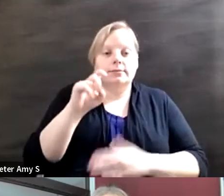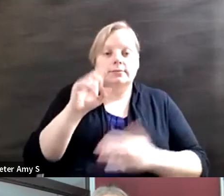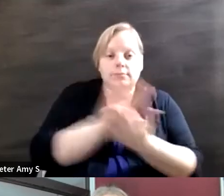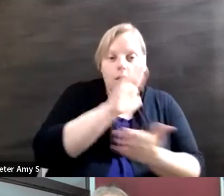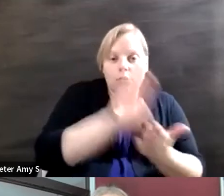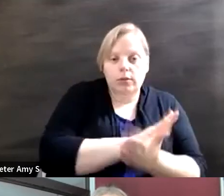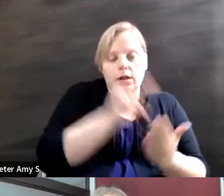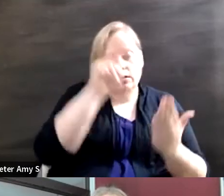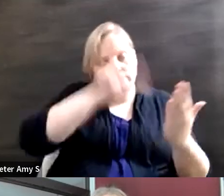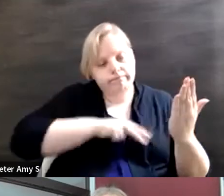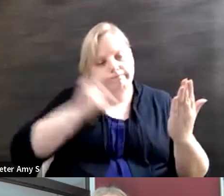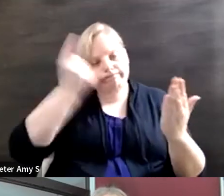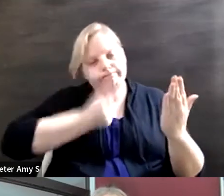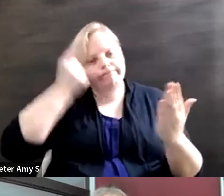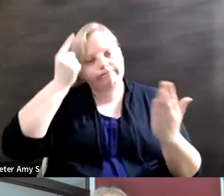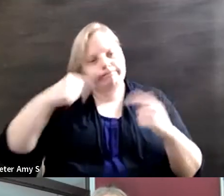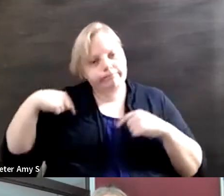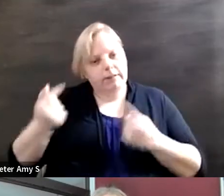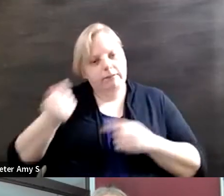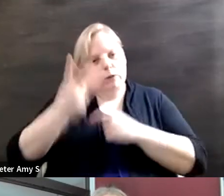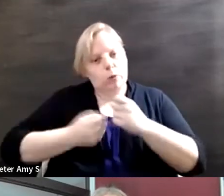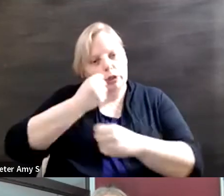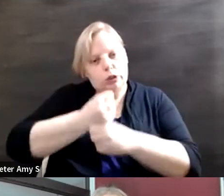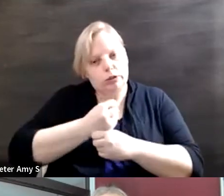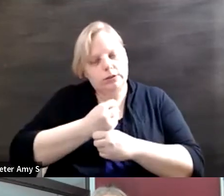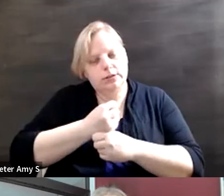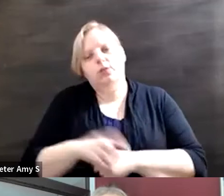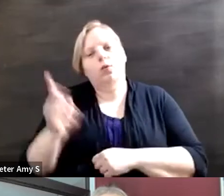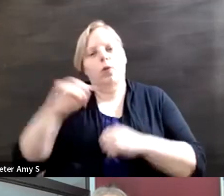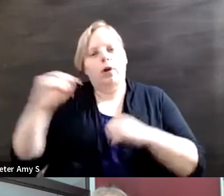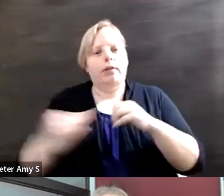lot about that over the last few years and where the indigenous voices and, you know, where some